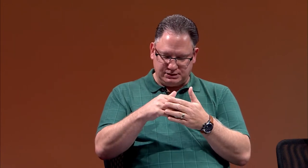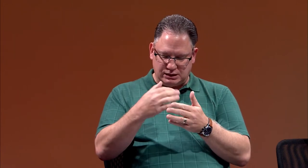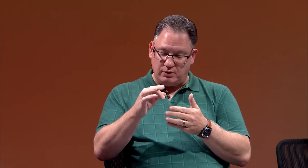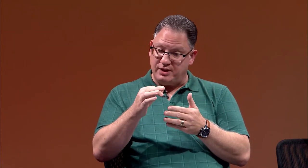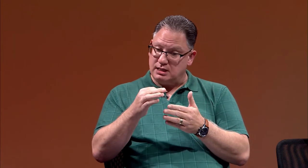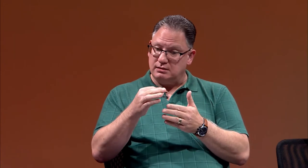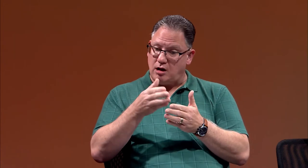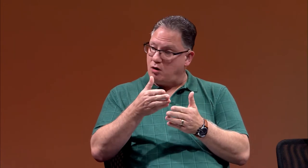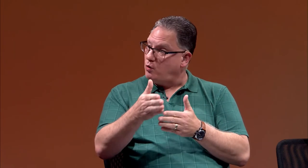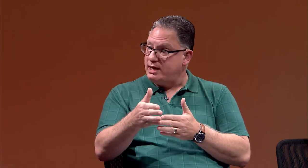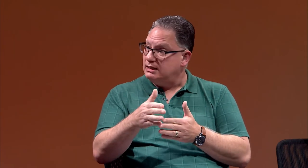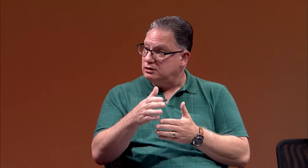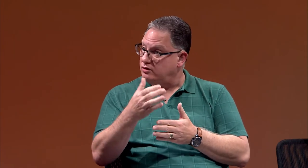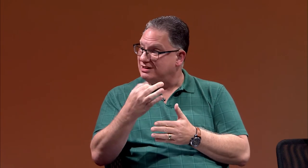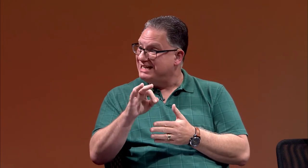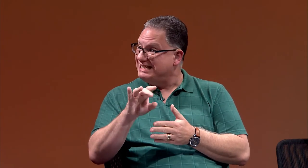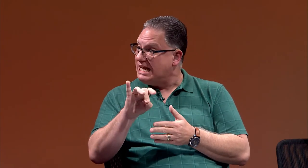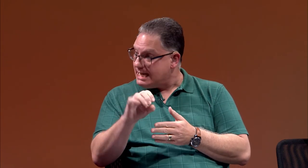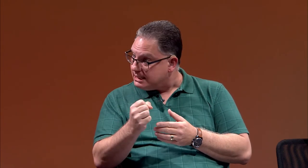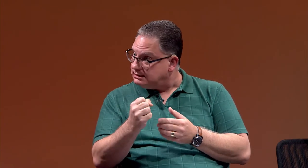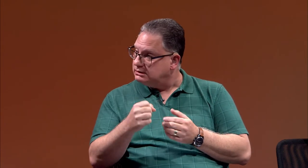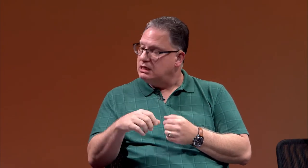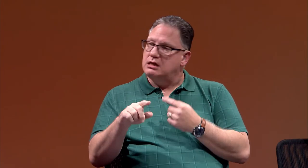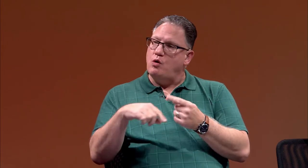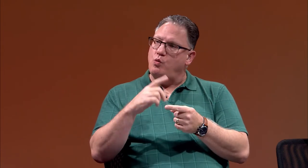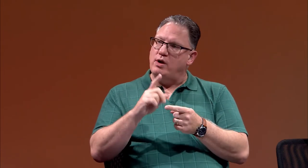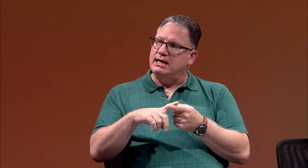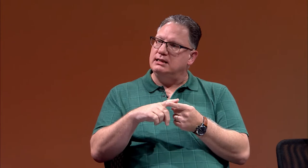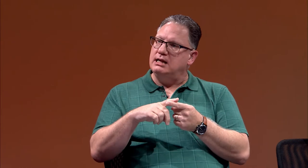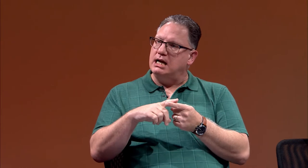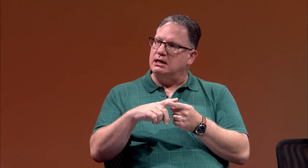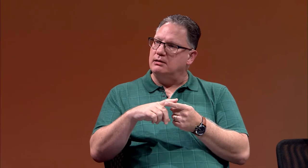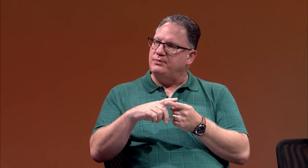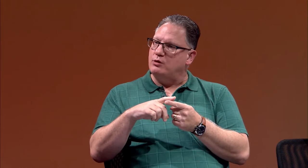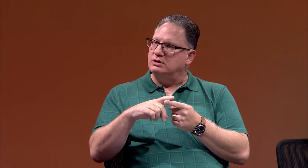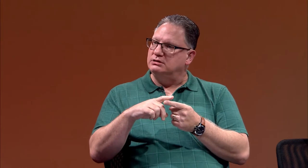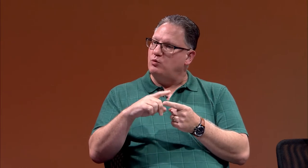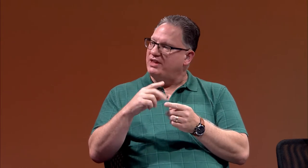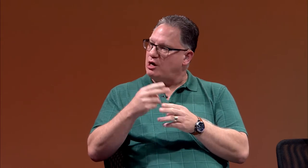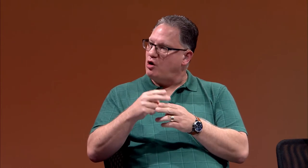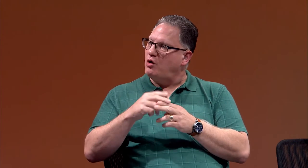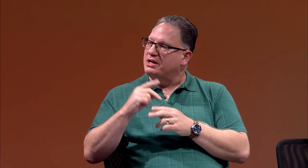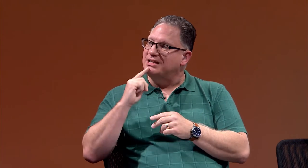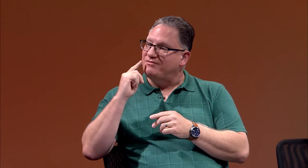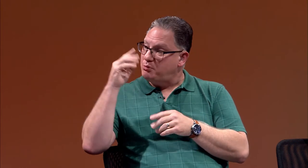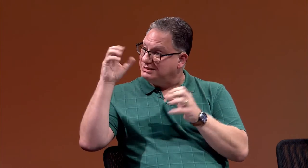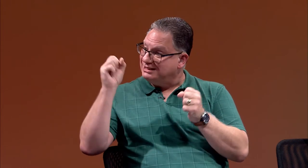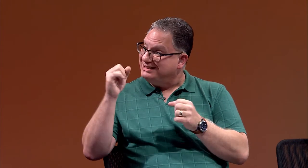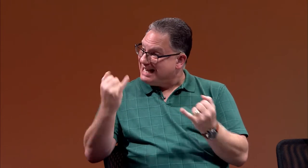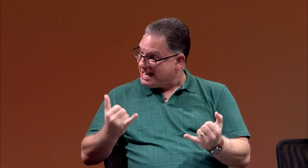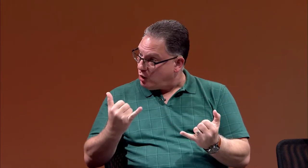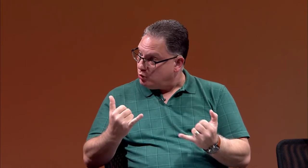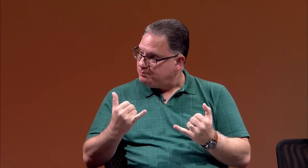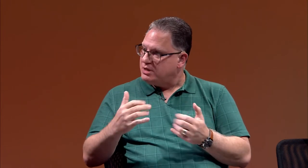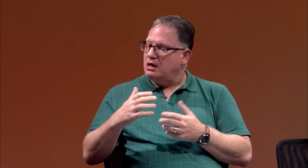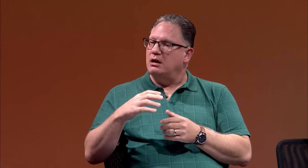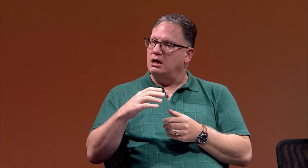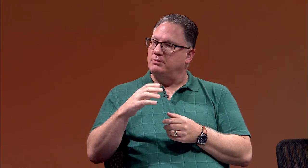So then all the way into the 1980s when there was what they called the Deaf President Now,